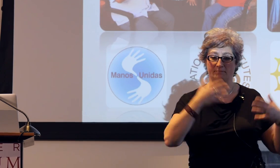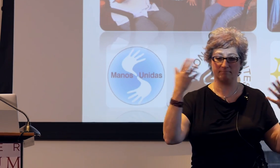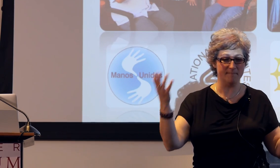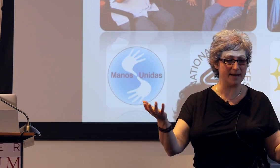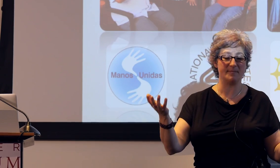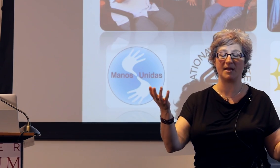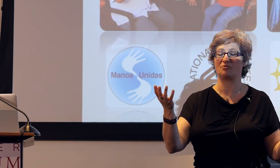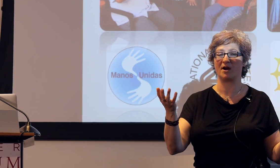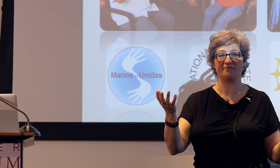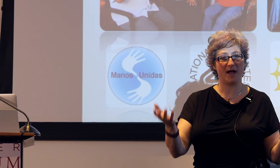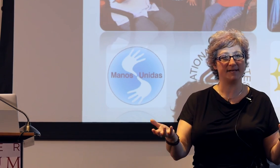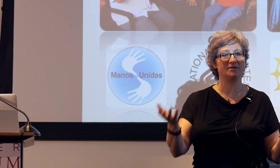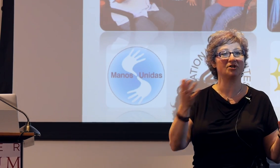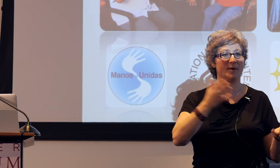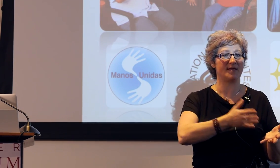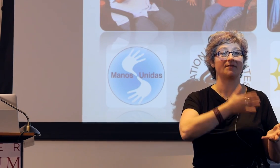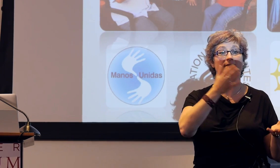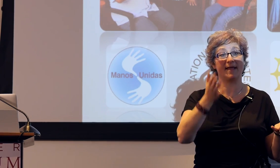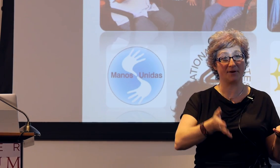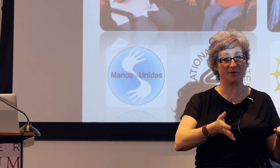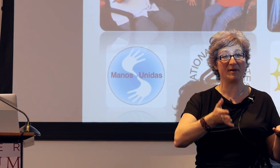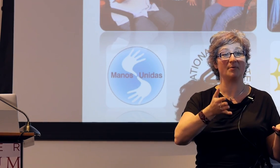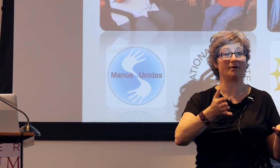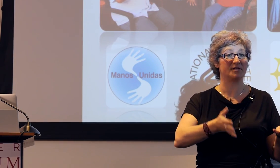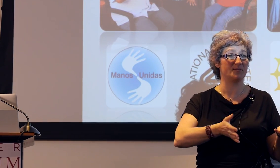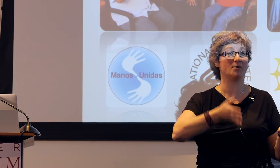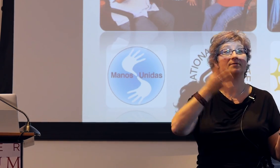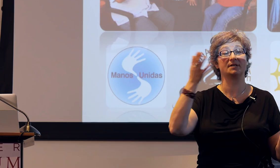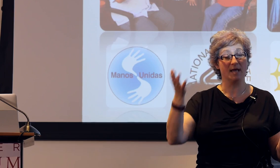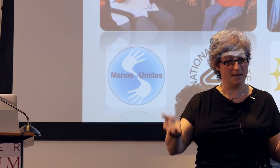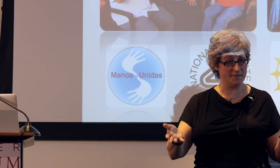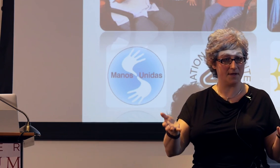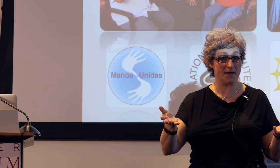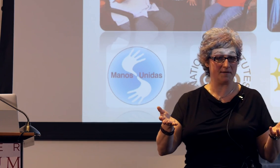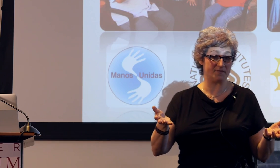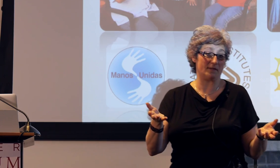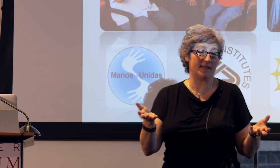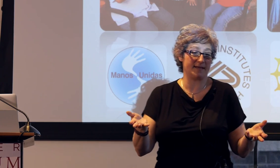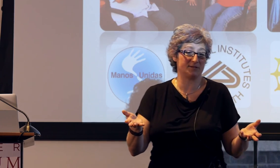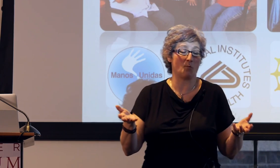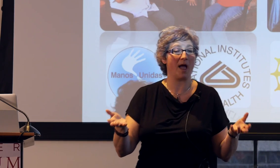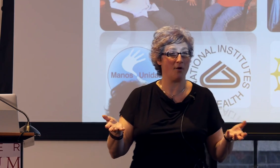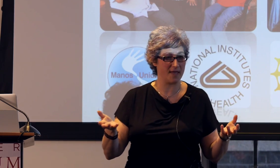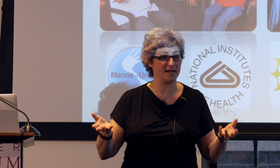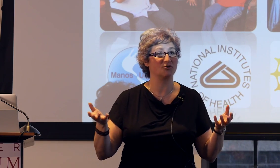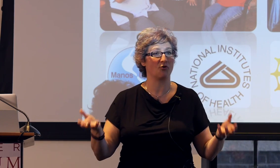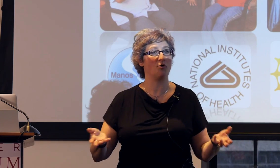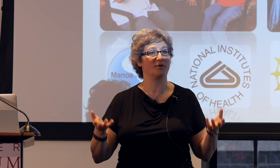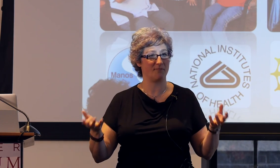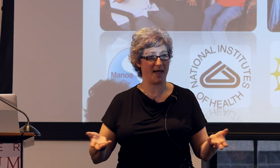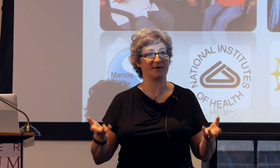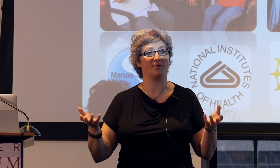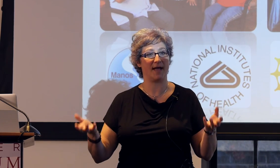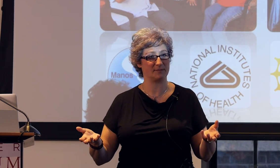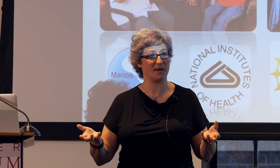you know, many, many prior findings showing that the later people are exposed, the less well they control the grammatical aspects